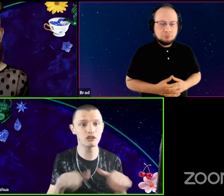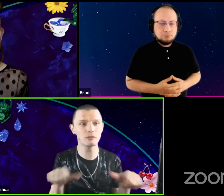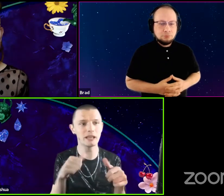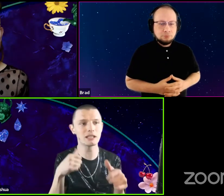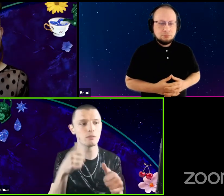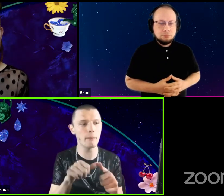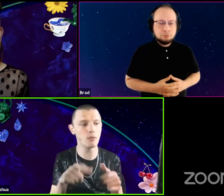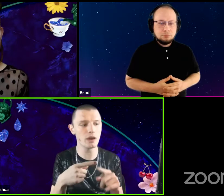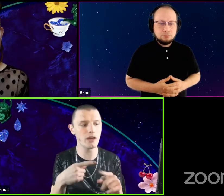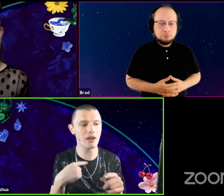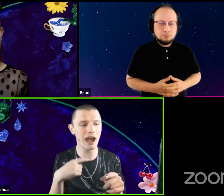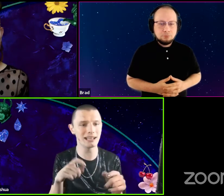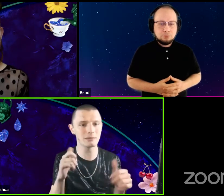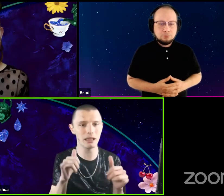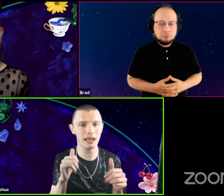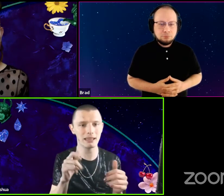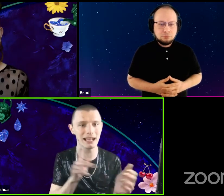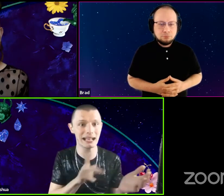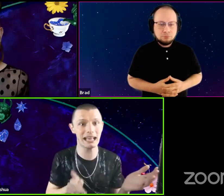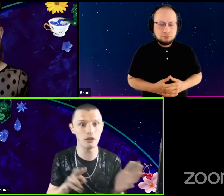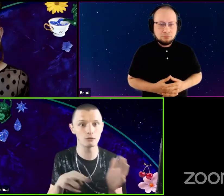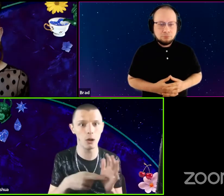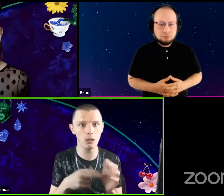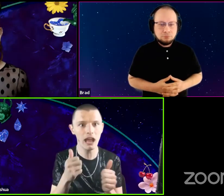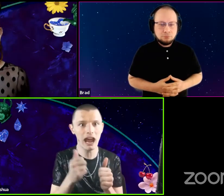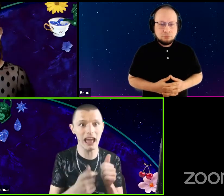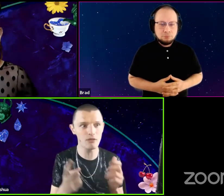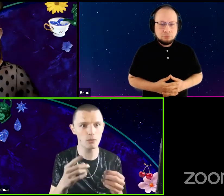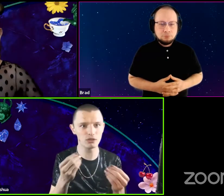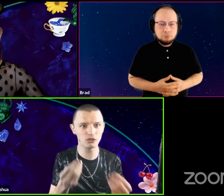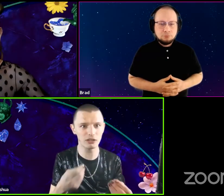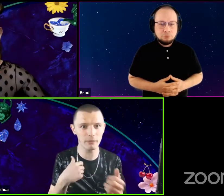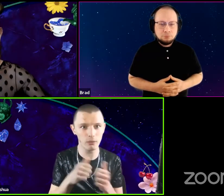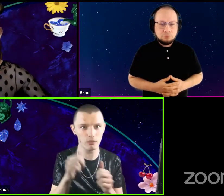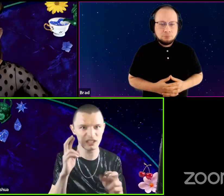I remember whenever I had to play like a king role and everyone was treating me with respect.